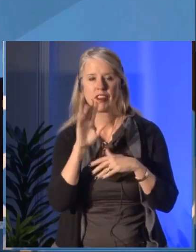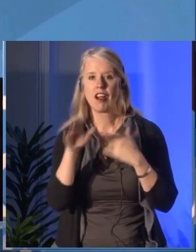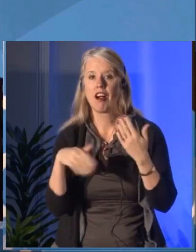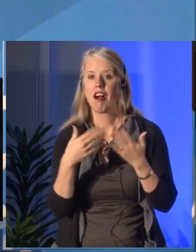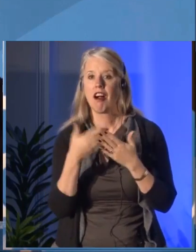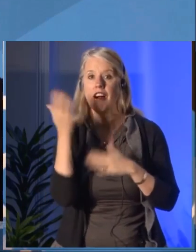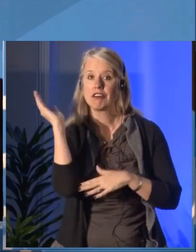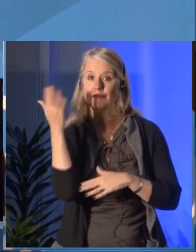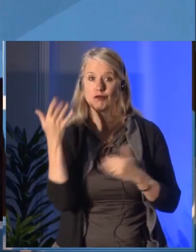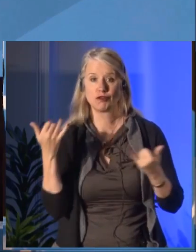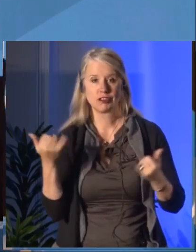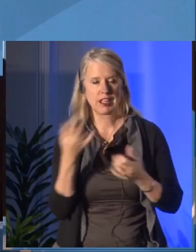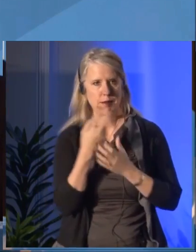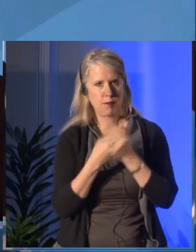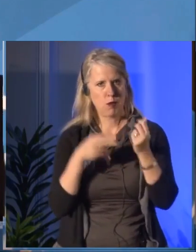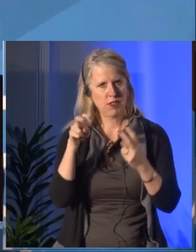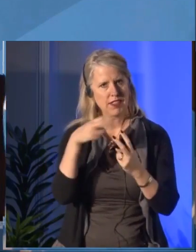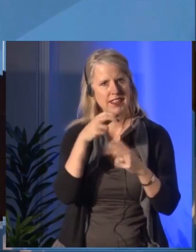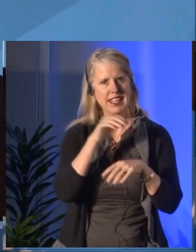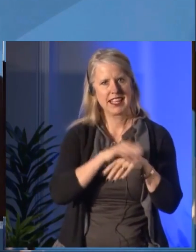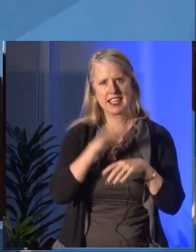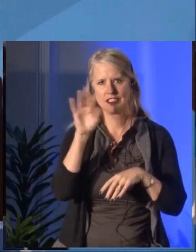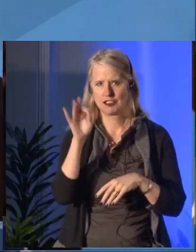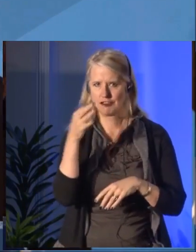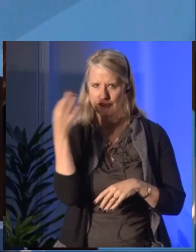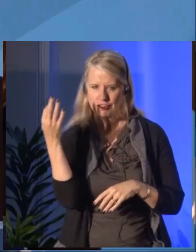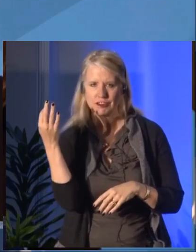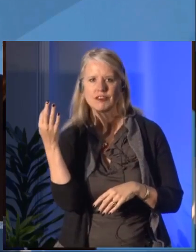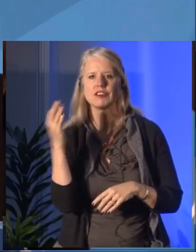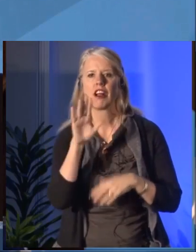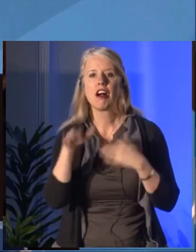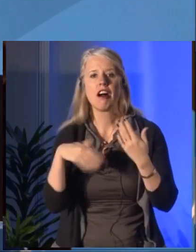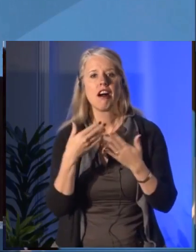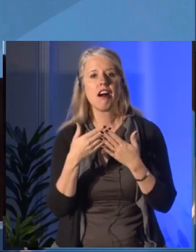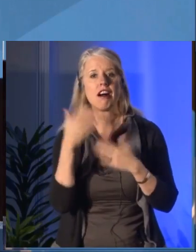and the speeches will be available on our website in both official languages after the meeting.